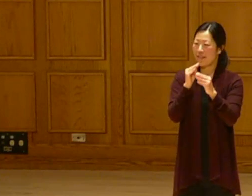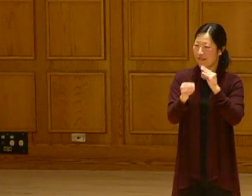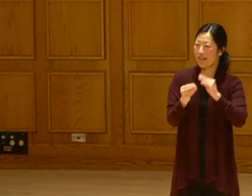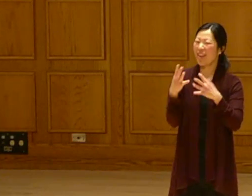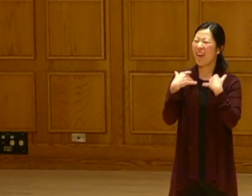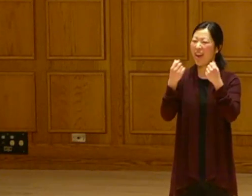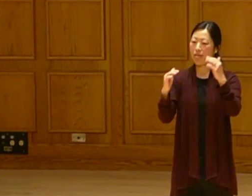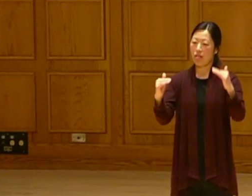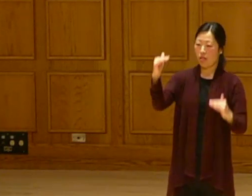those health disparities.